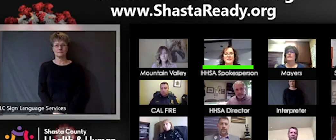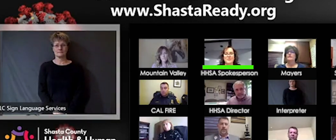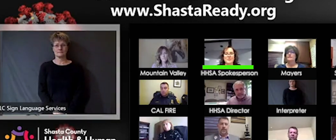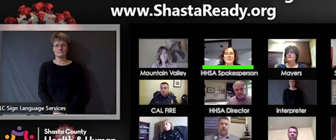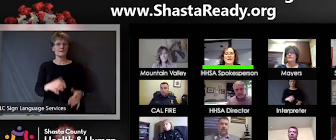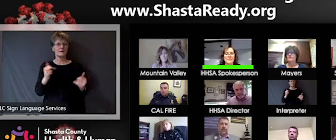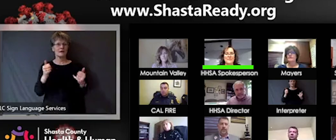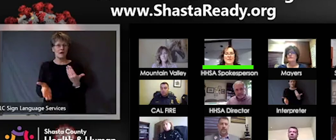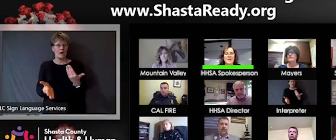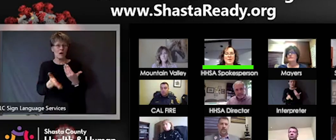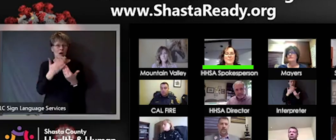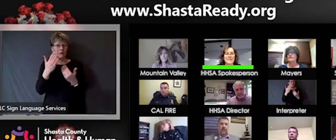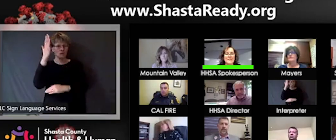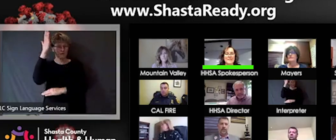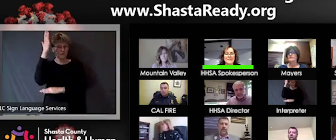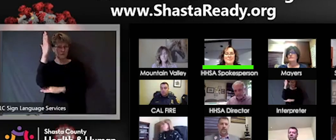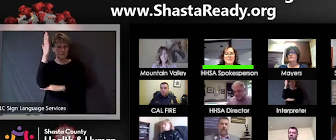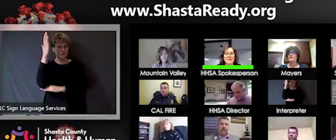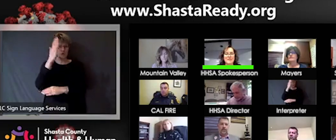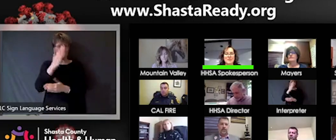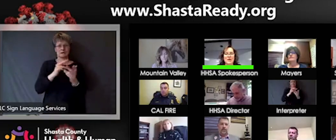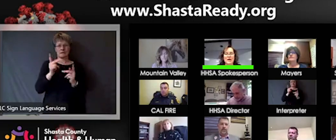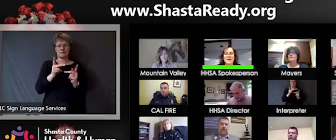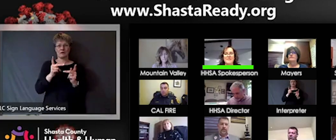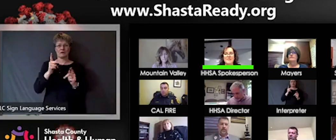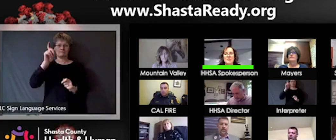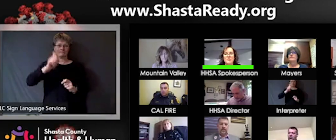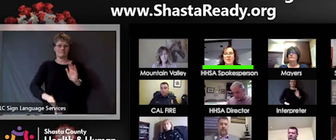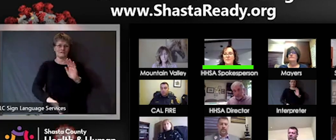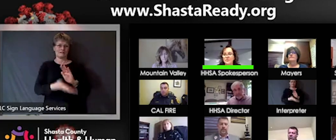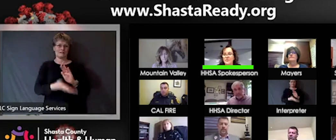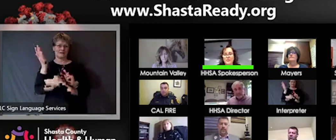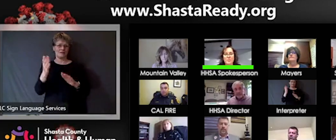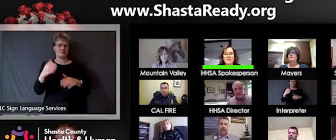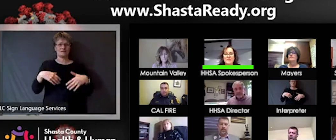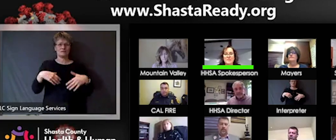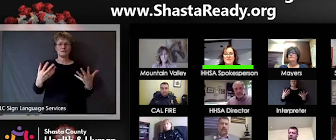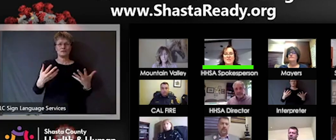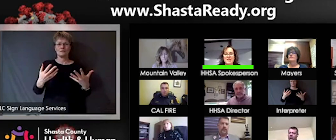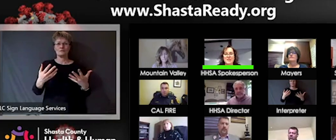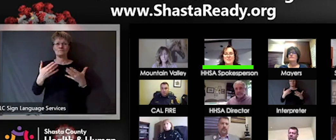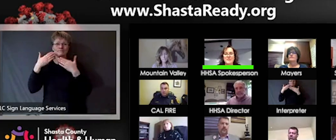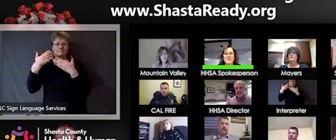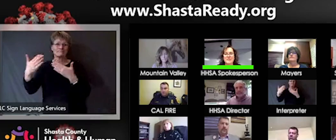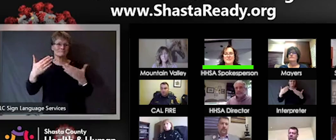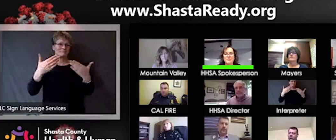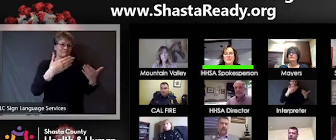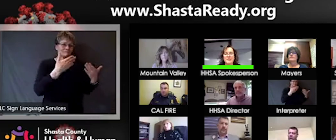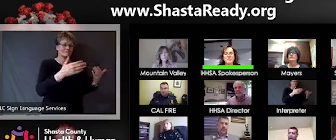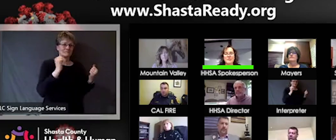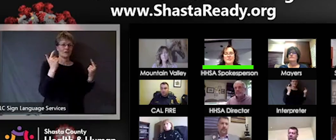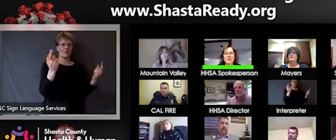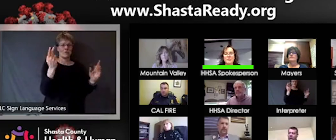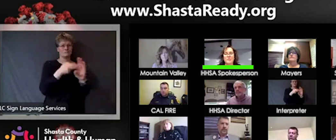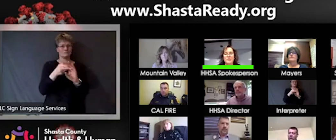we've got some folks that have places they need to be so I thank you all of you for your participation I know these these are running a little bit longer